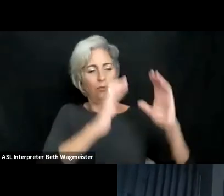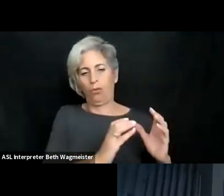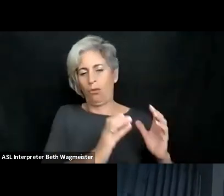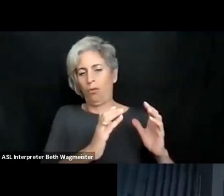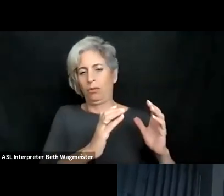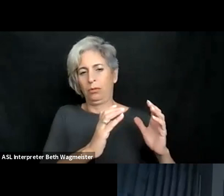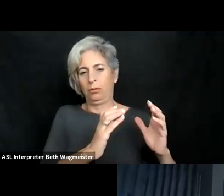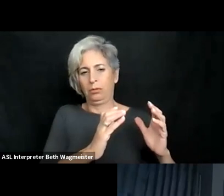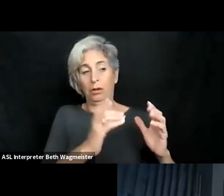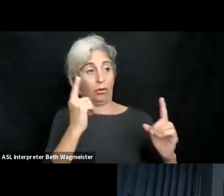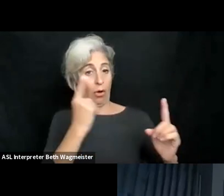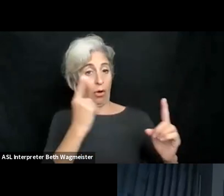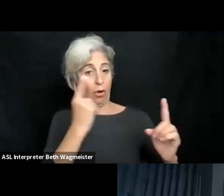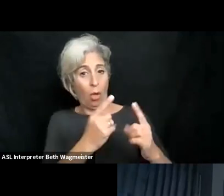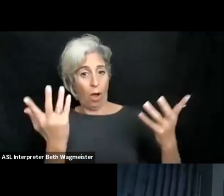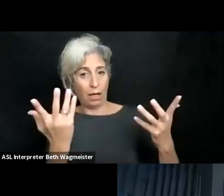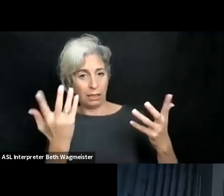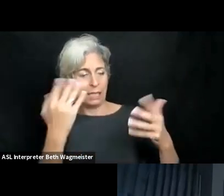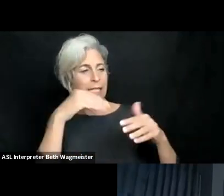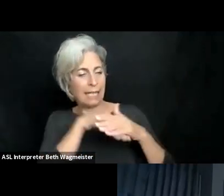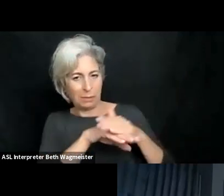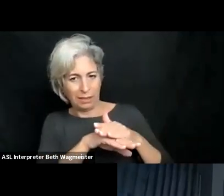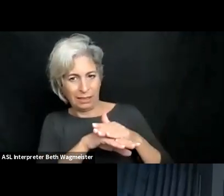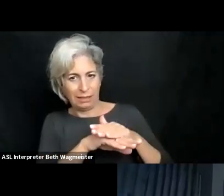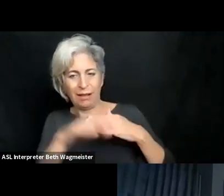journey -- user journey maps or even wet pages or whatever